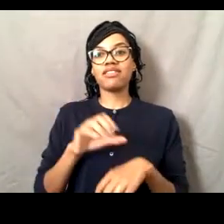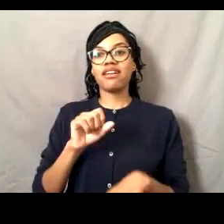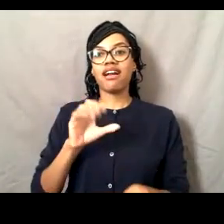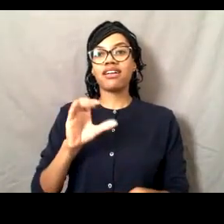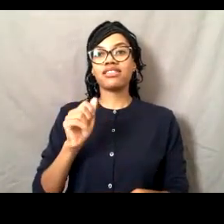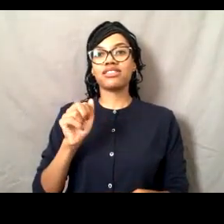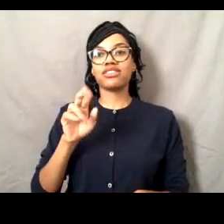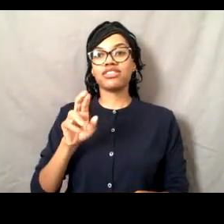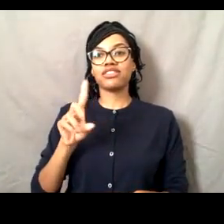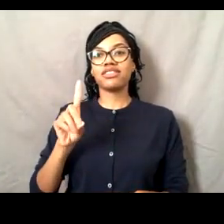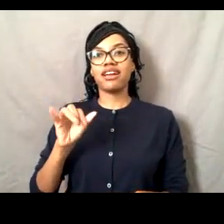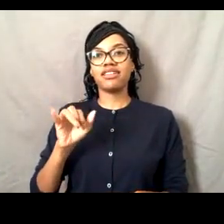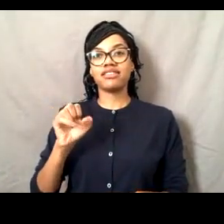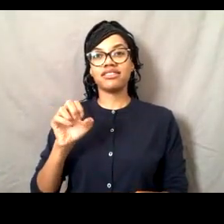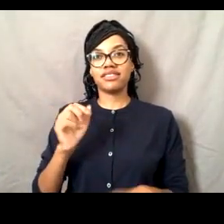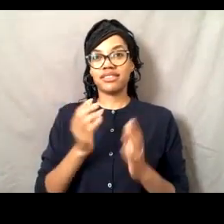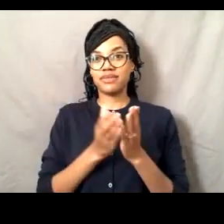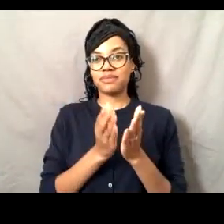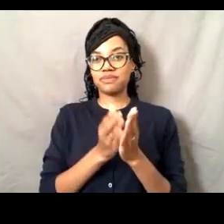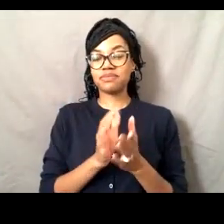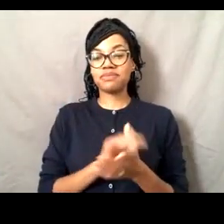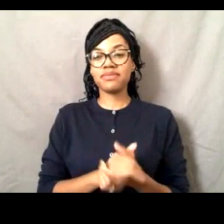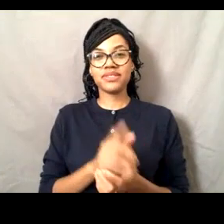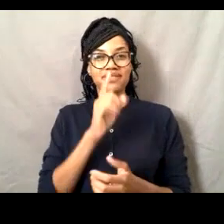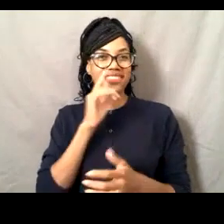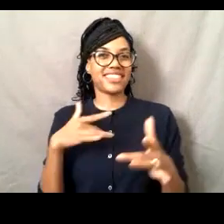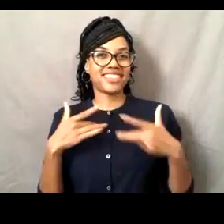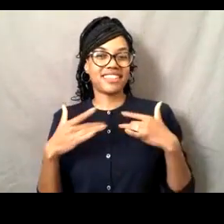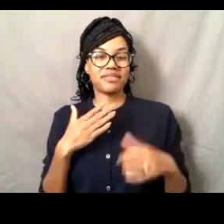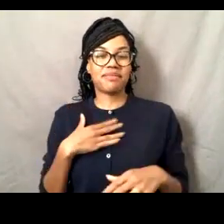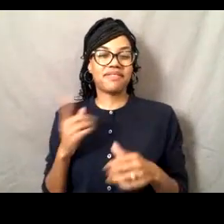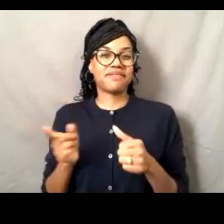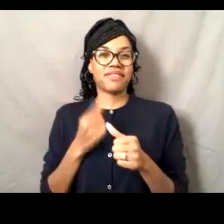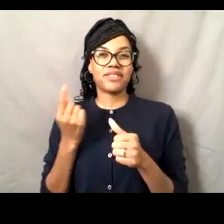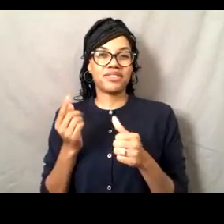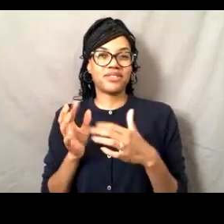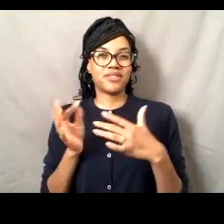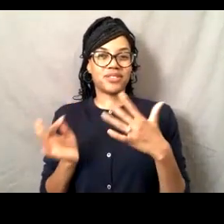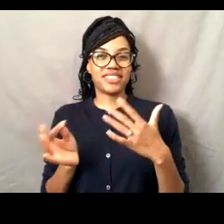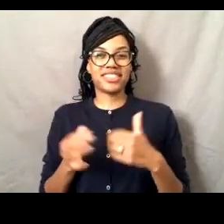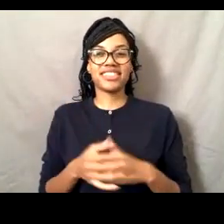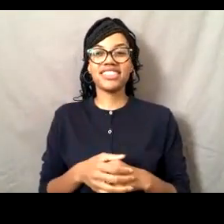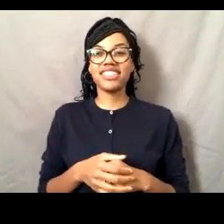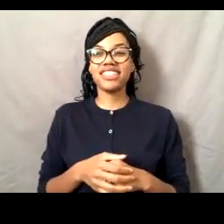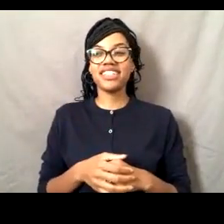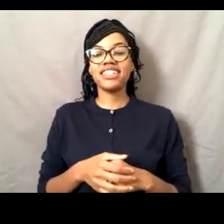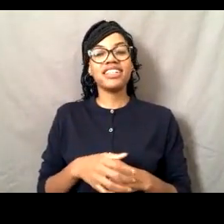That was my first choice for my assignment. Like I said, I just love Alaska.